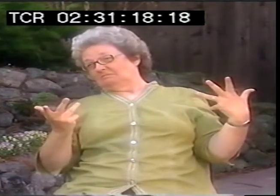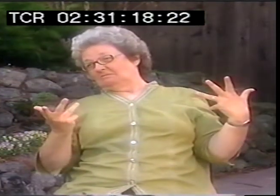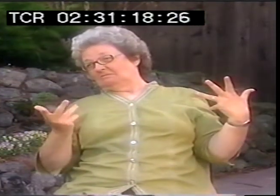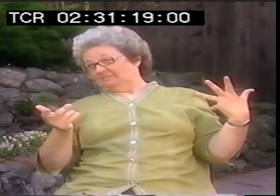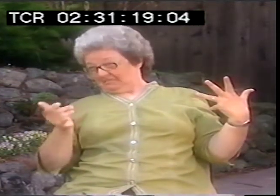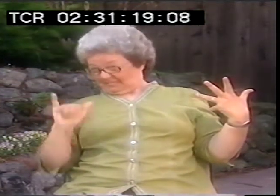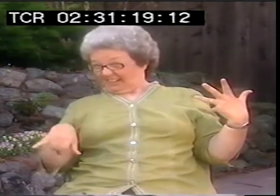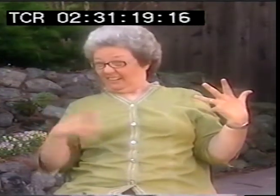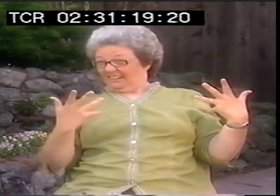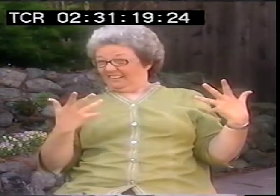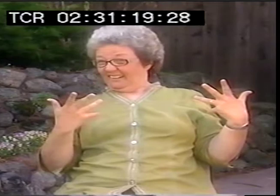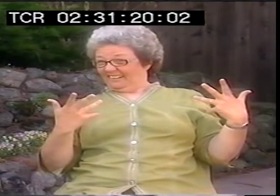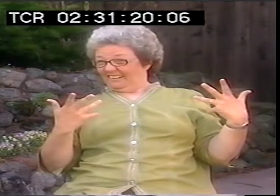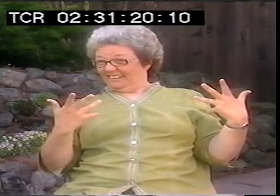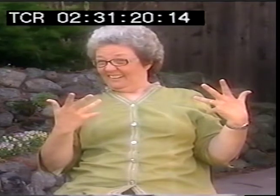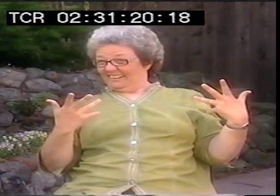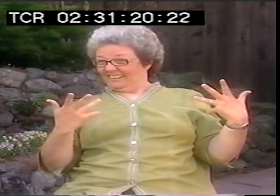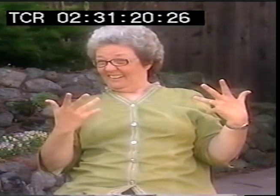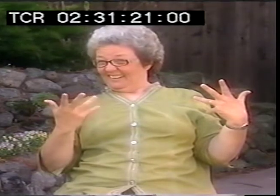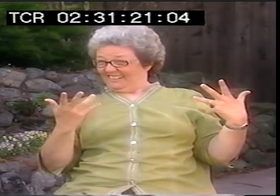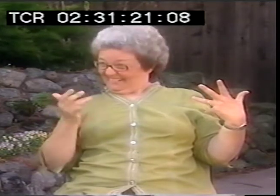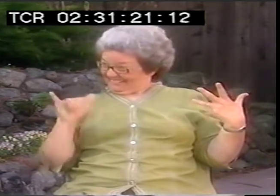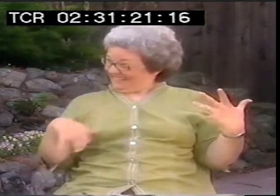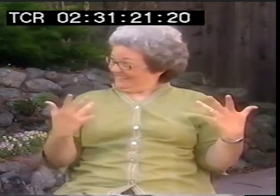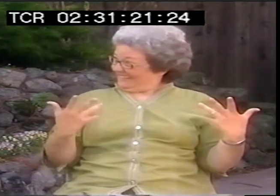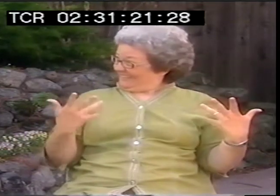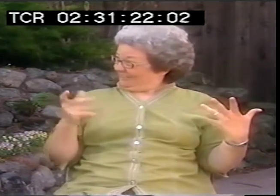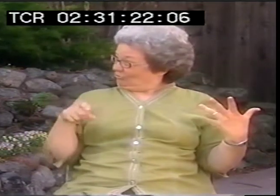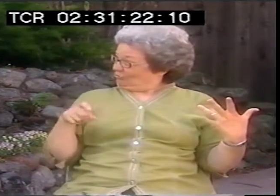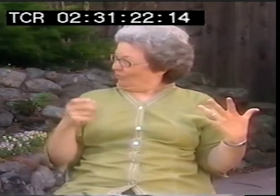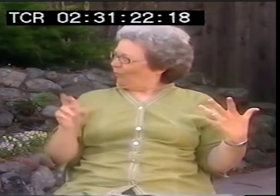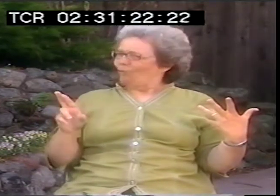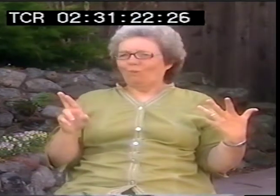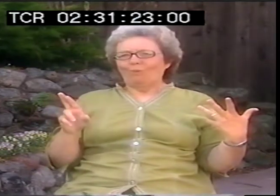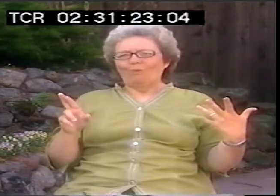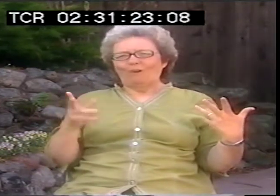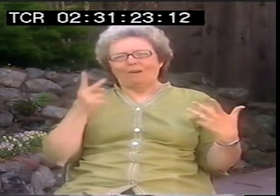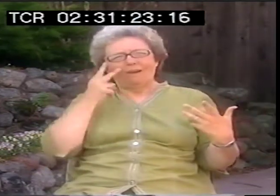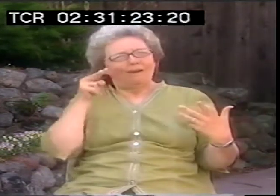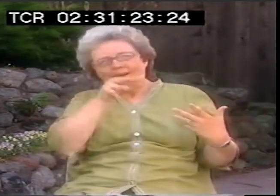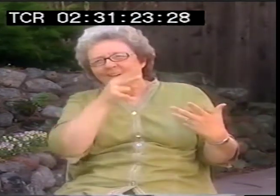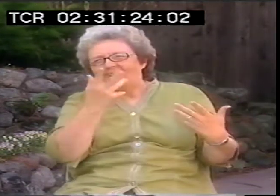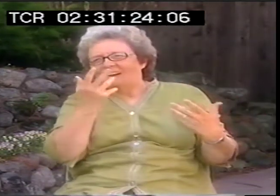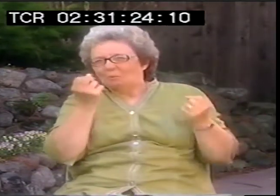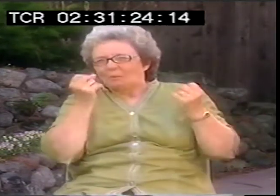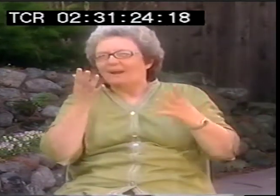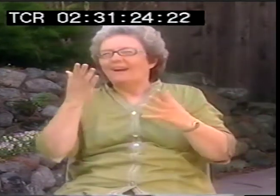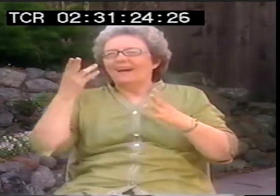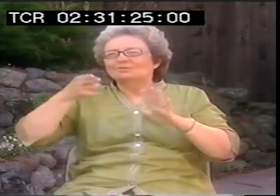But, is that really the way it should be?